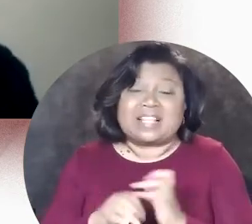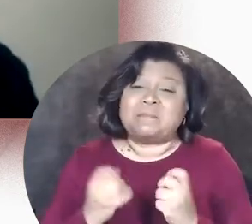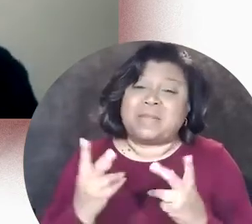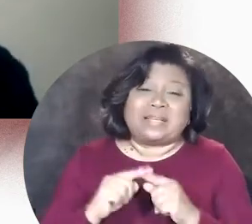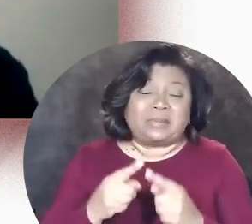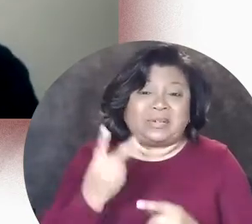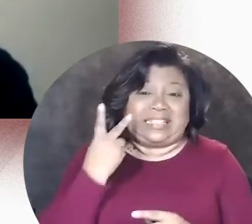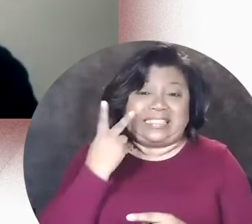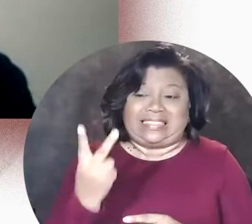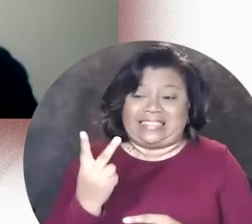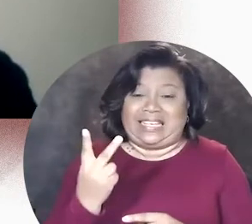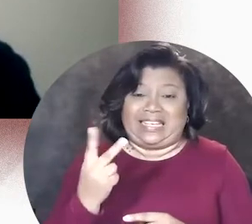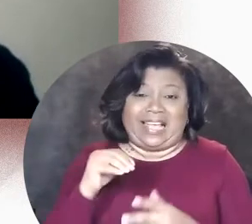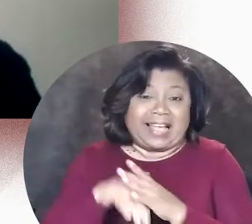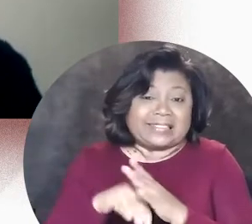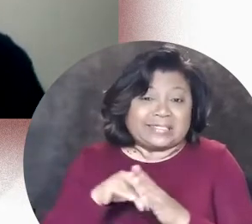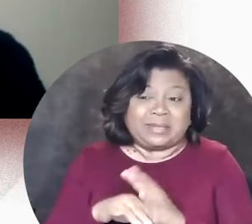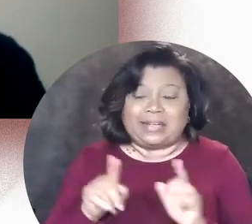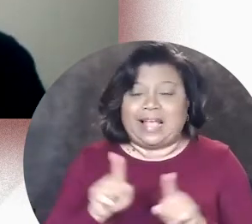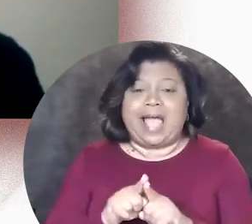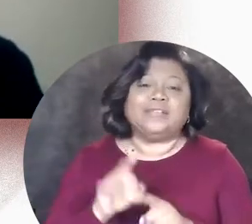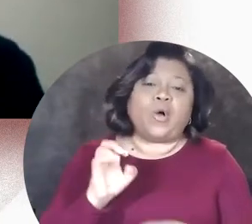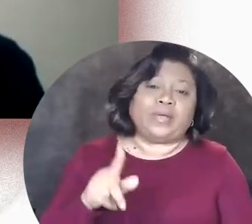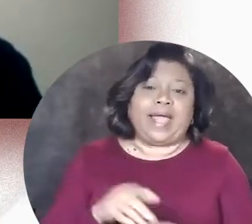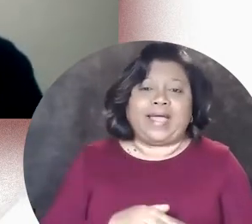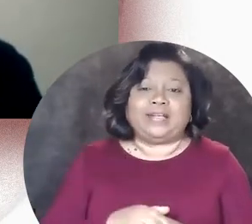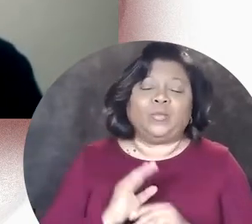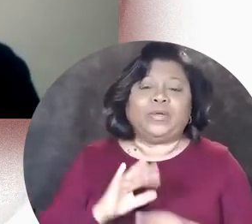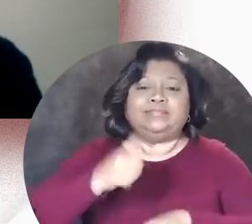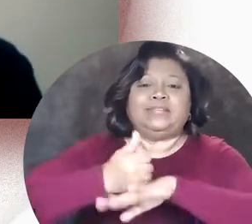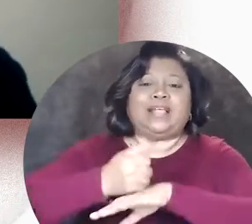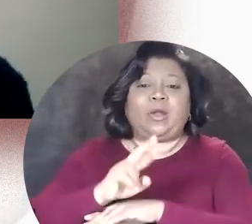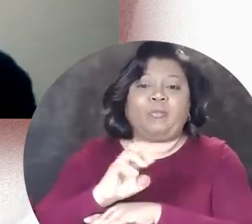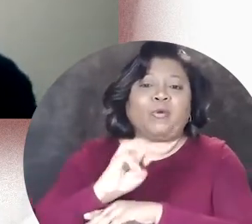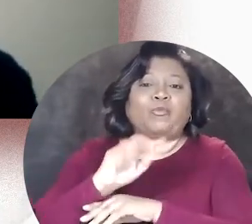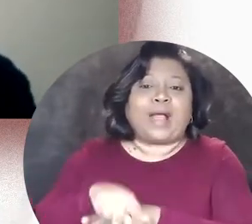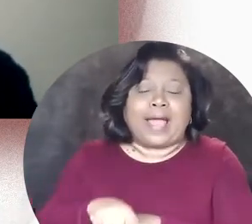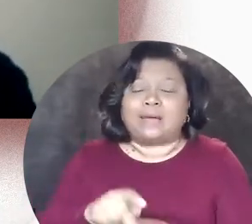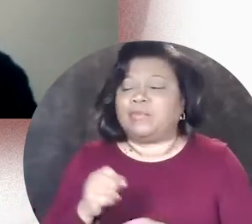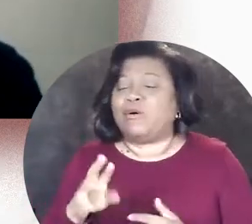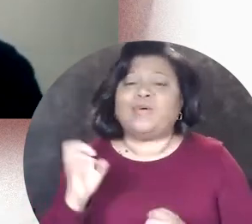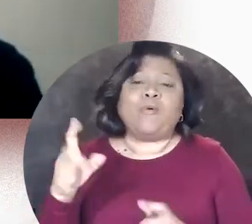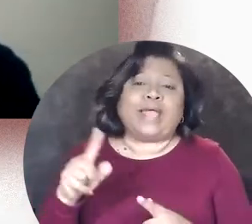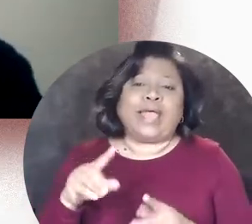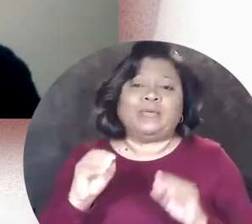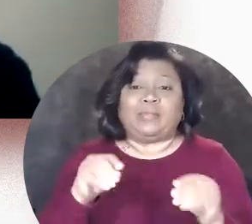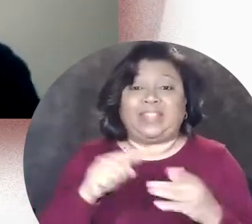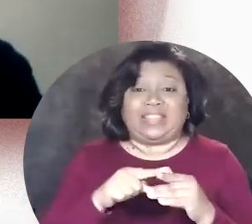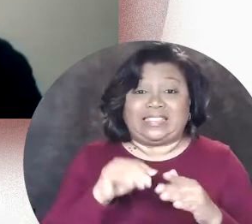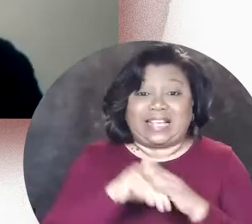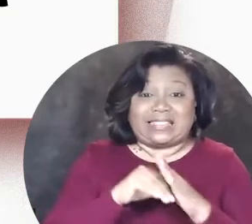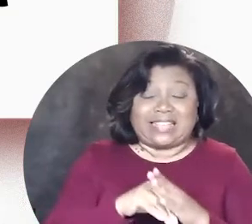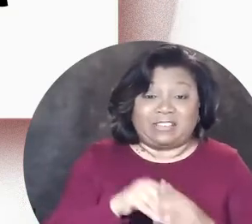access, many people just see accessibility as, okay we put this ramp here, or okay we